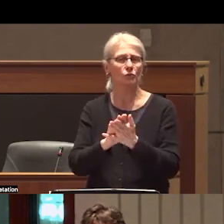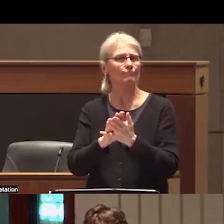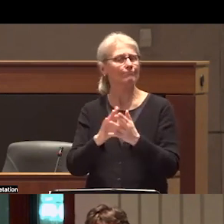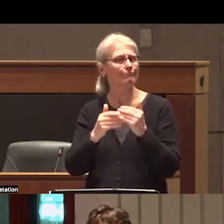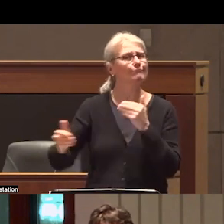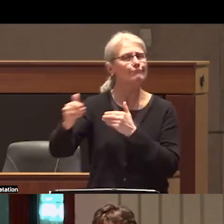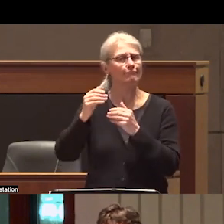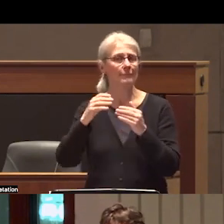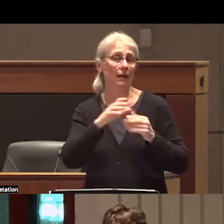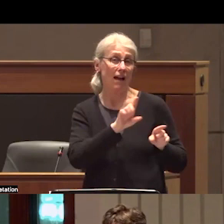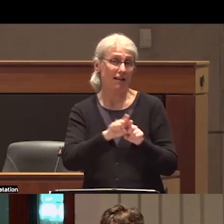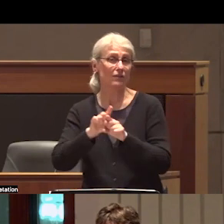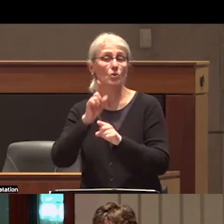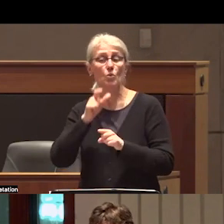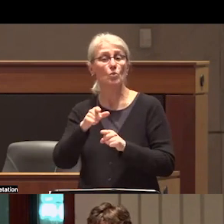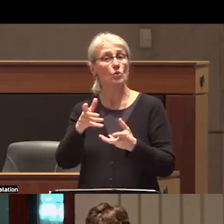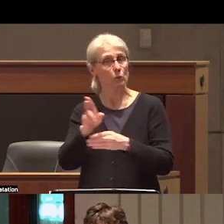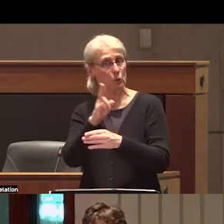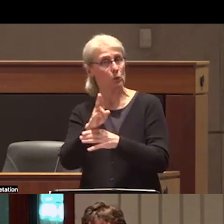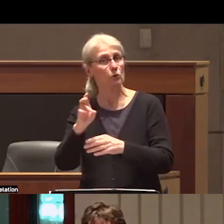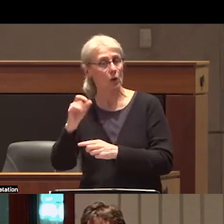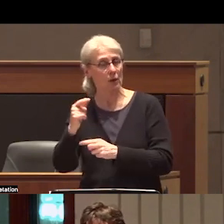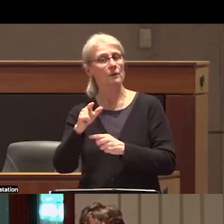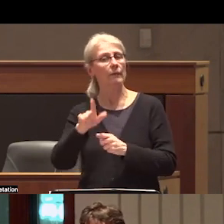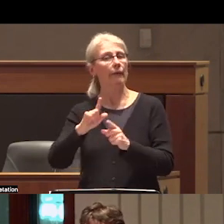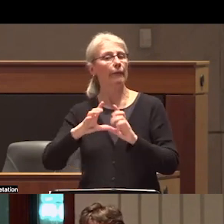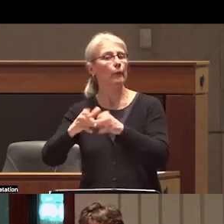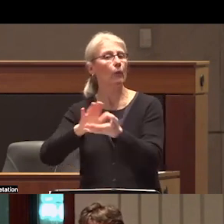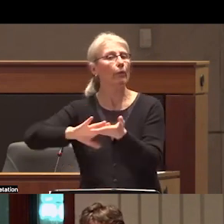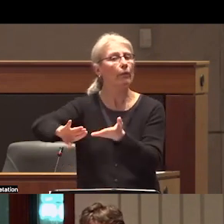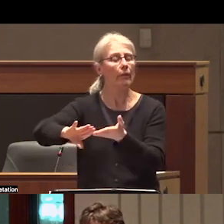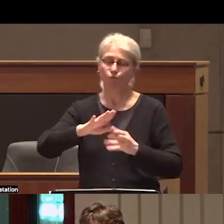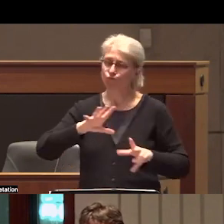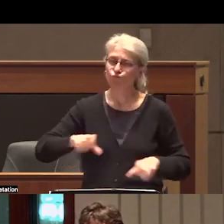and marginalized for the use of drugs Nicole is a systems change coordinator with the Canadian